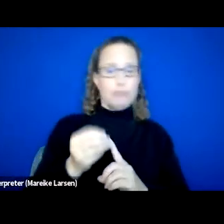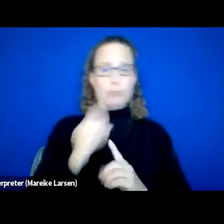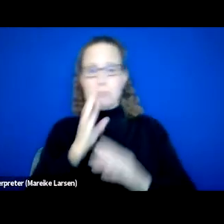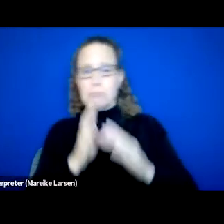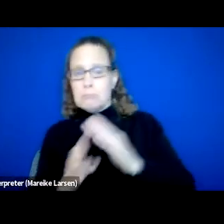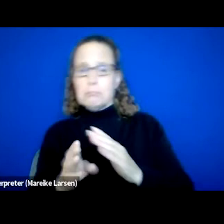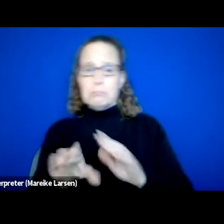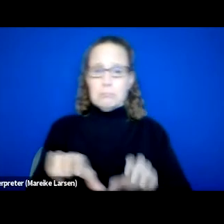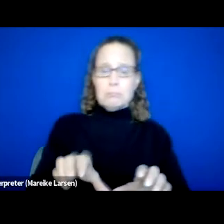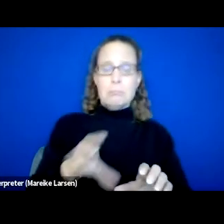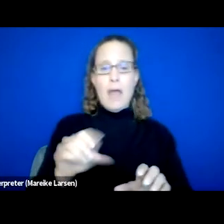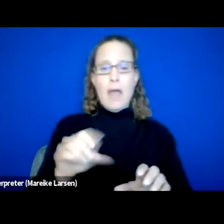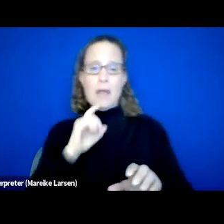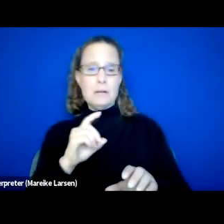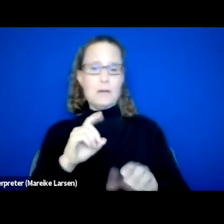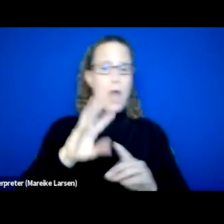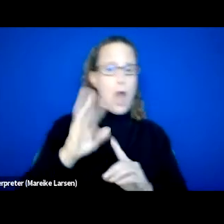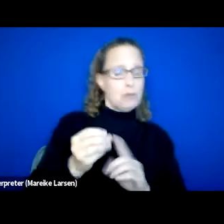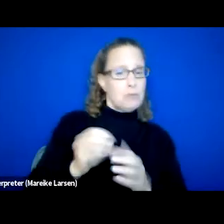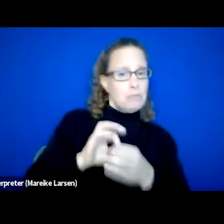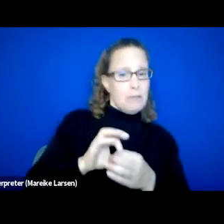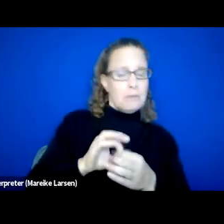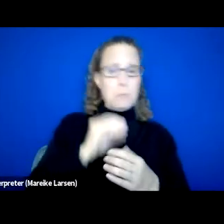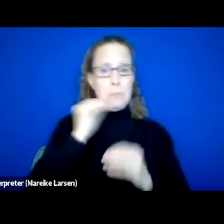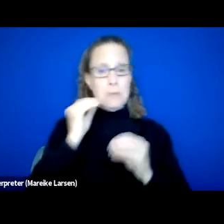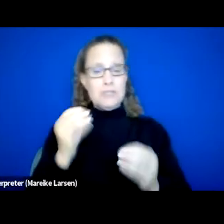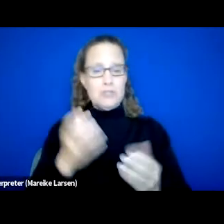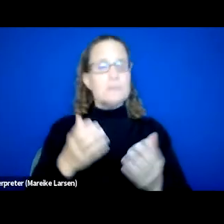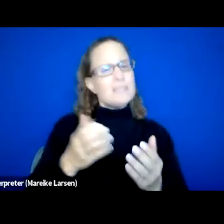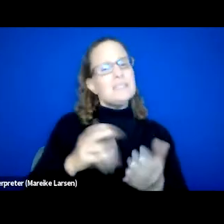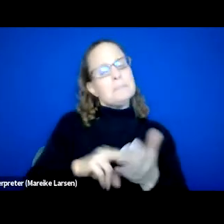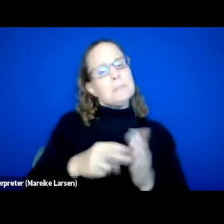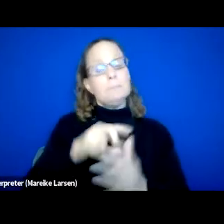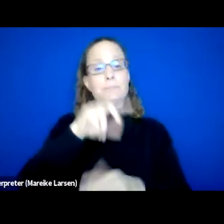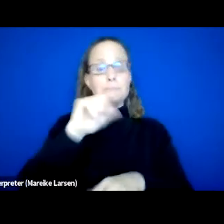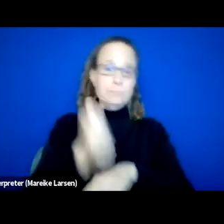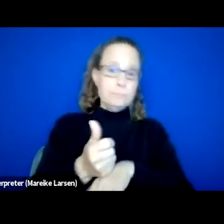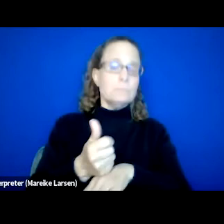services include creating a work environment where there is built in accountability